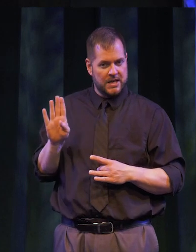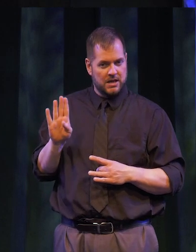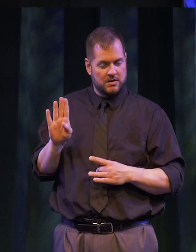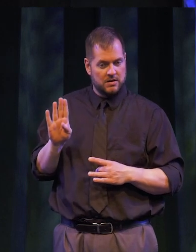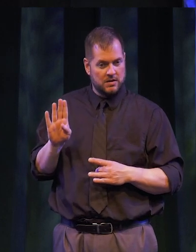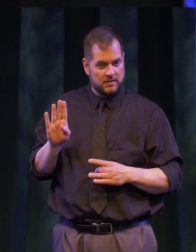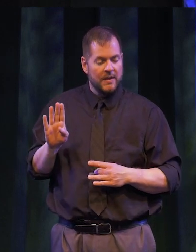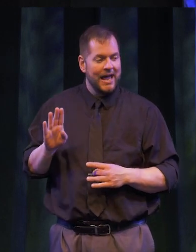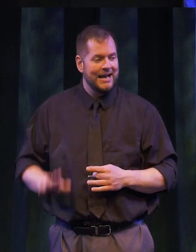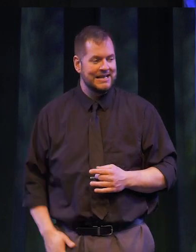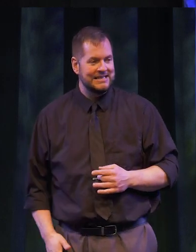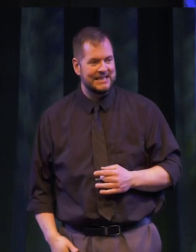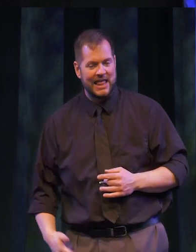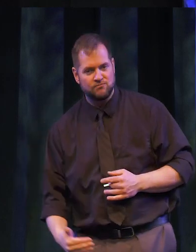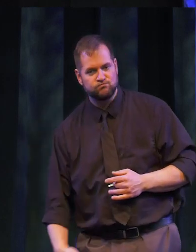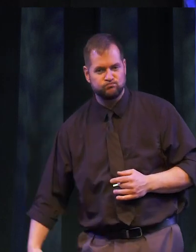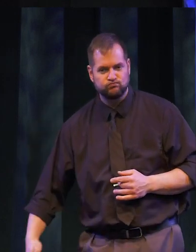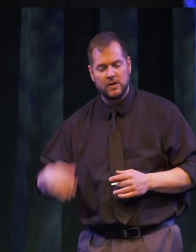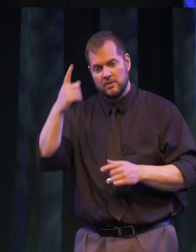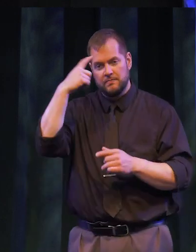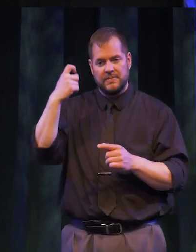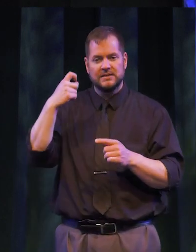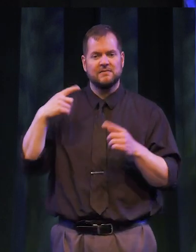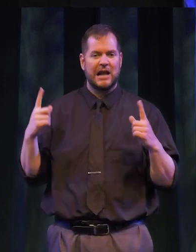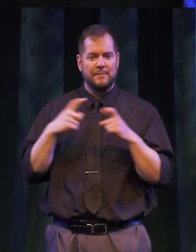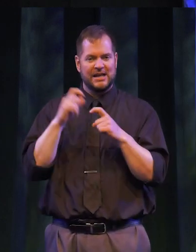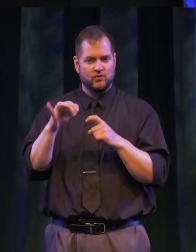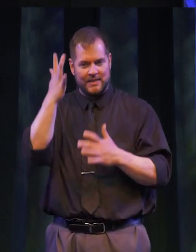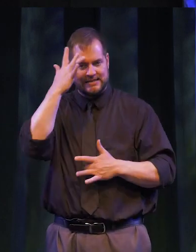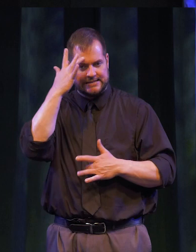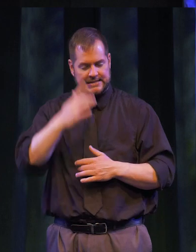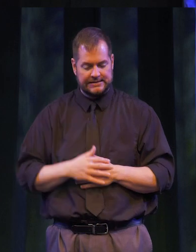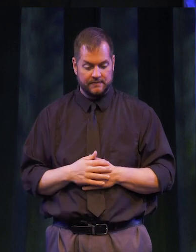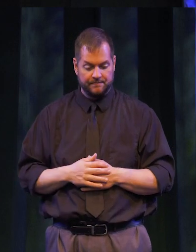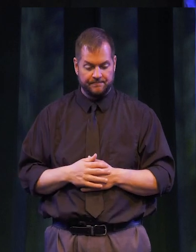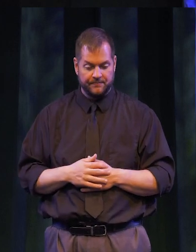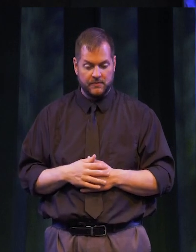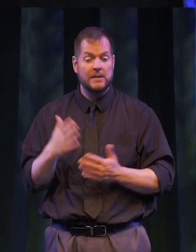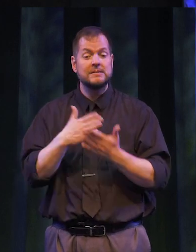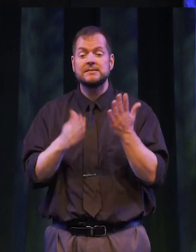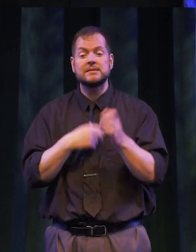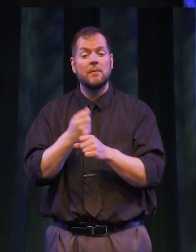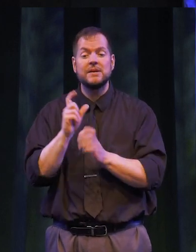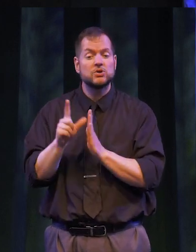and lost the lower portion of one leg due to complications from the disease. Some years